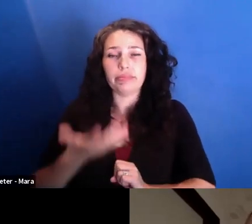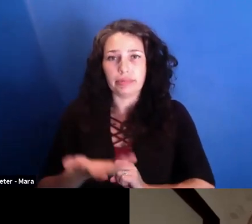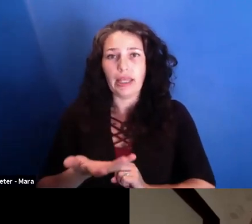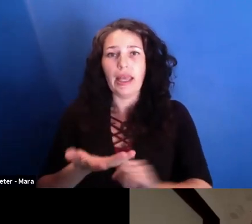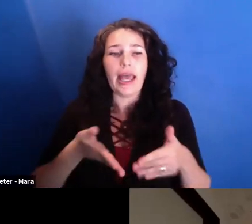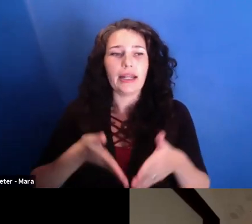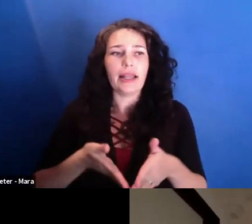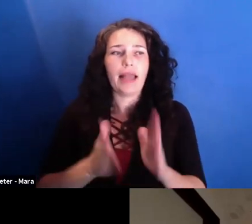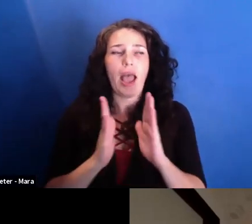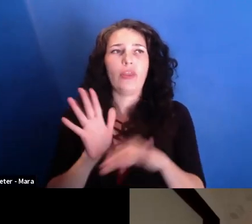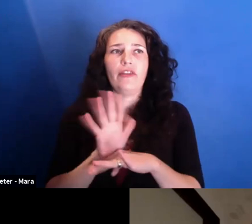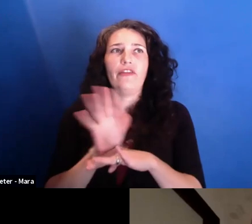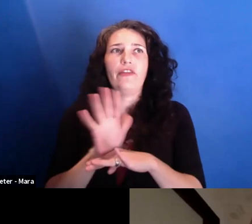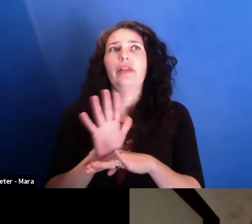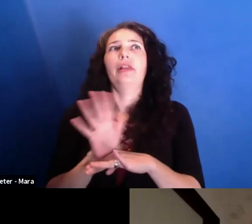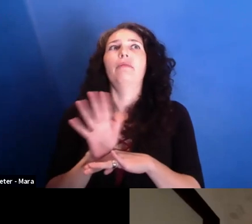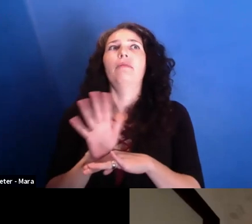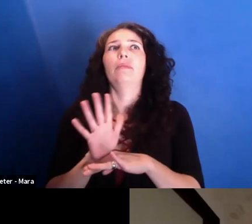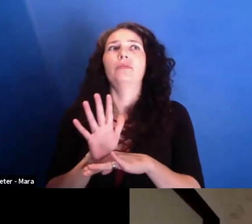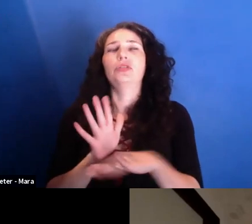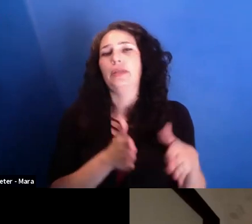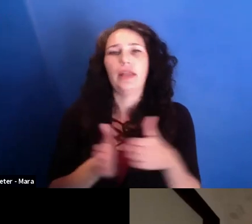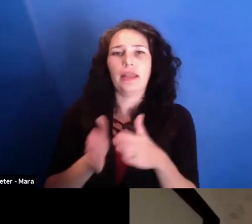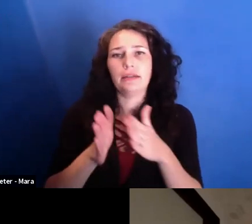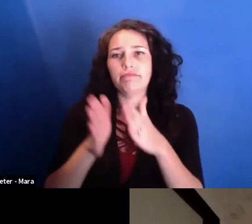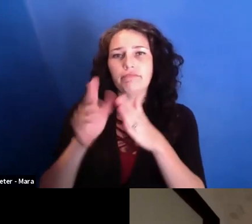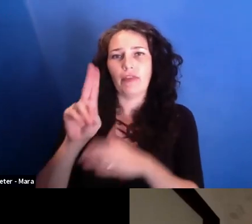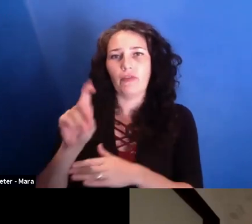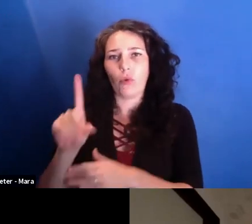And then it becomes his film. And that's what I try to do in editing, just